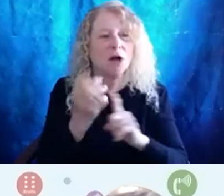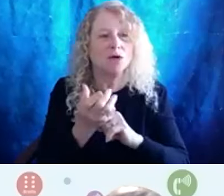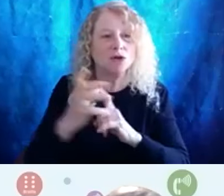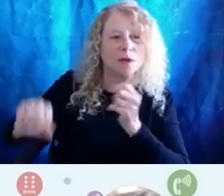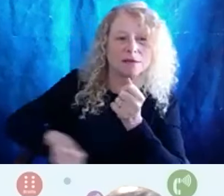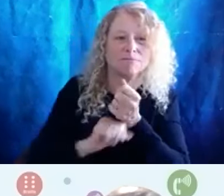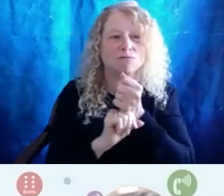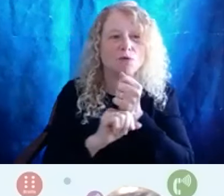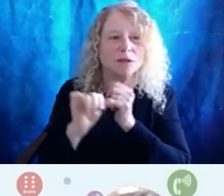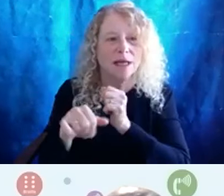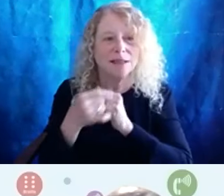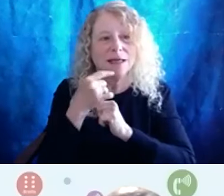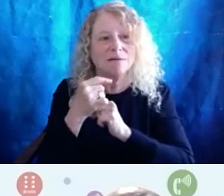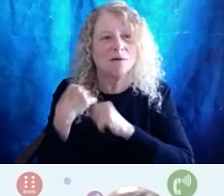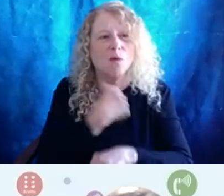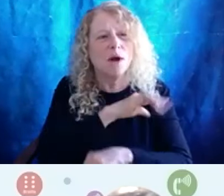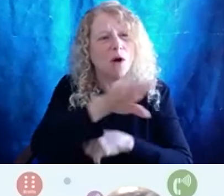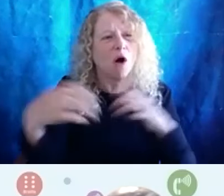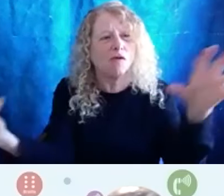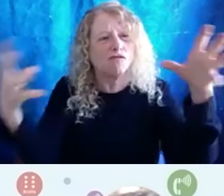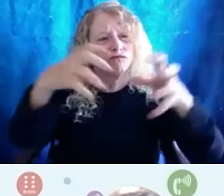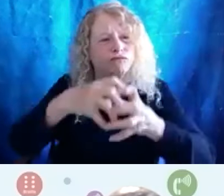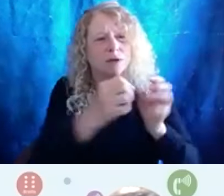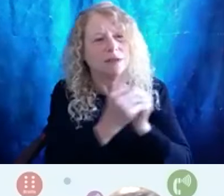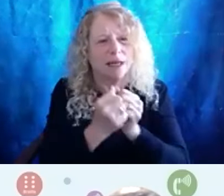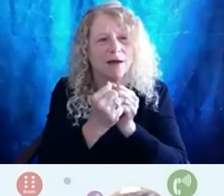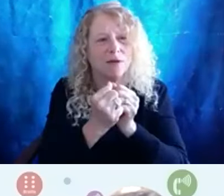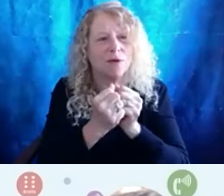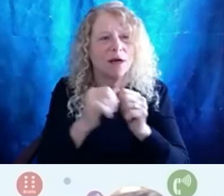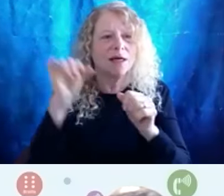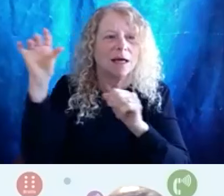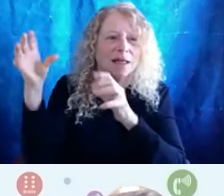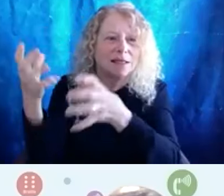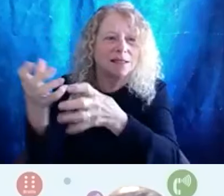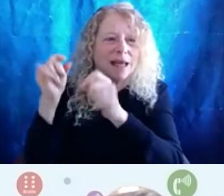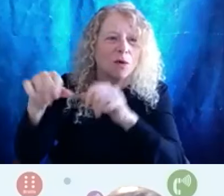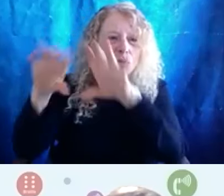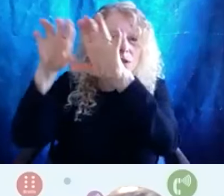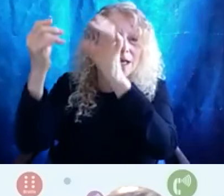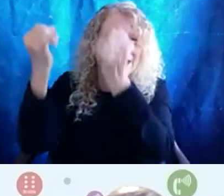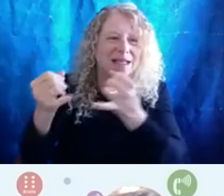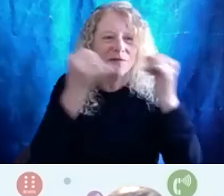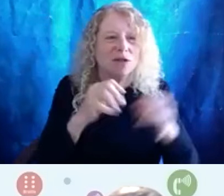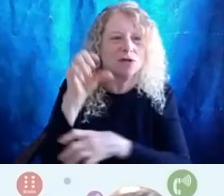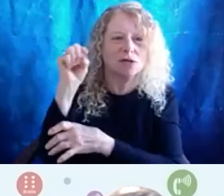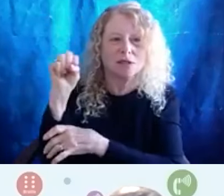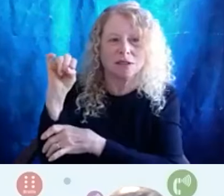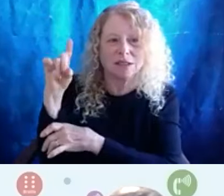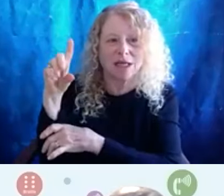hey, we're all in this together, let's breakdown those silos, let's work together. And Missy and I have talked a lot as we were kind of both like,